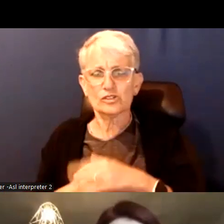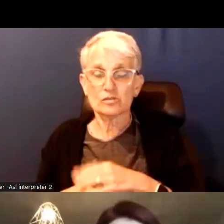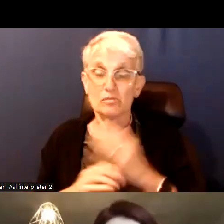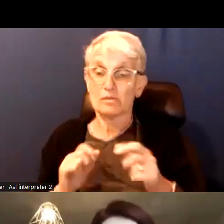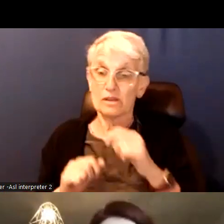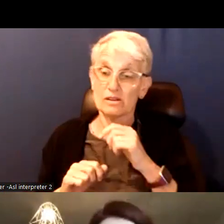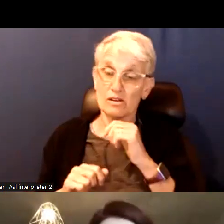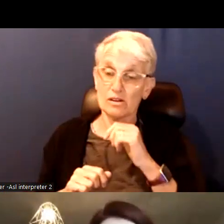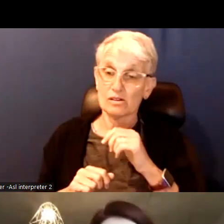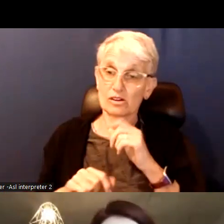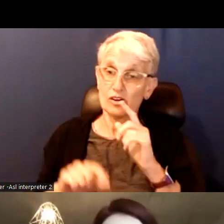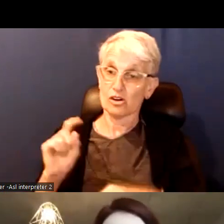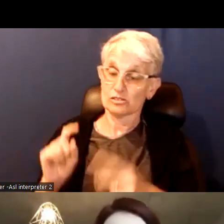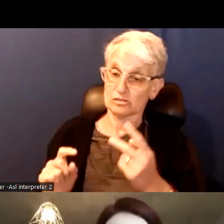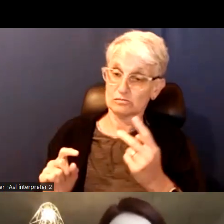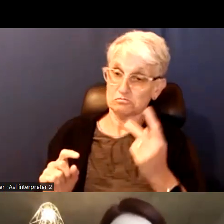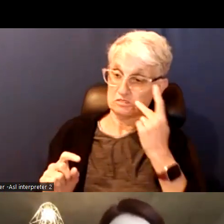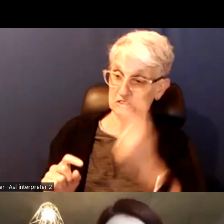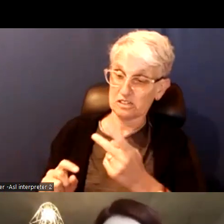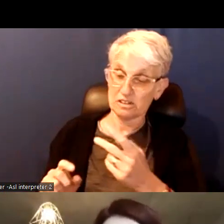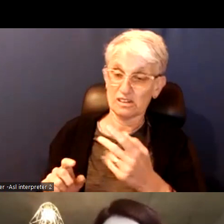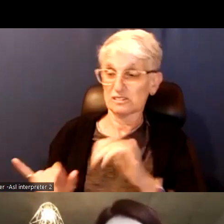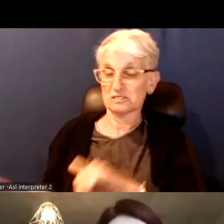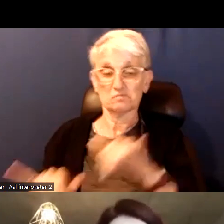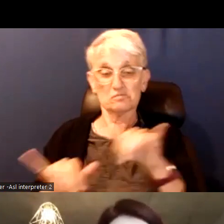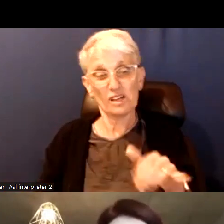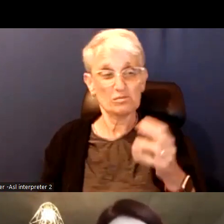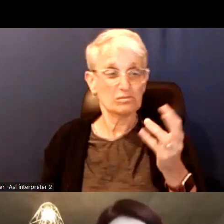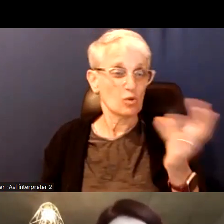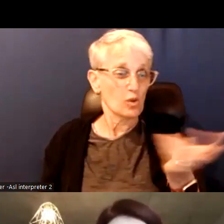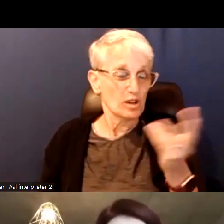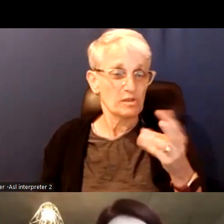I predicable them already so I will go with new words.